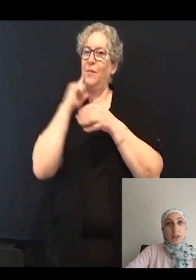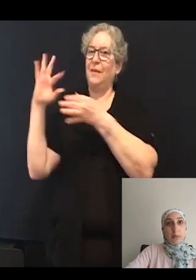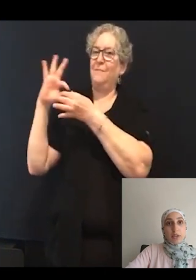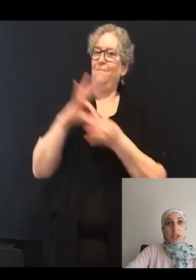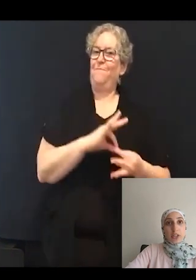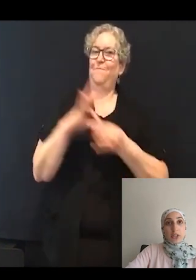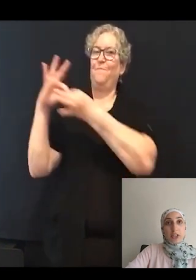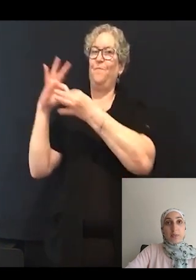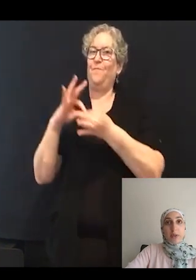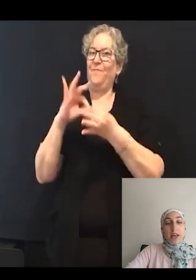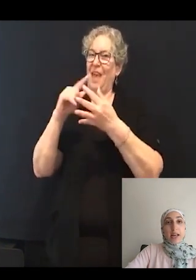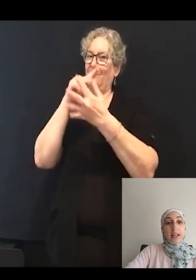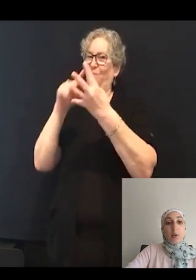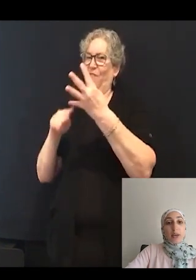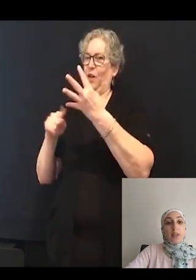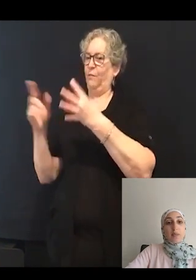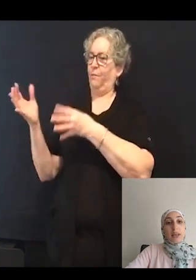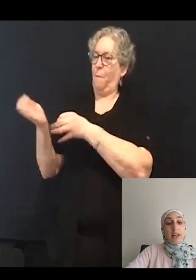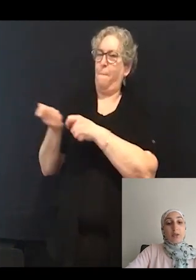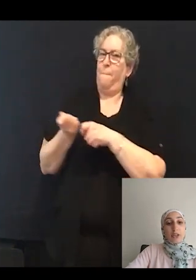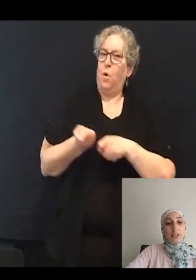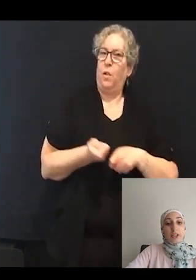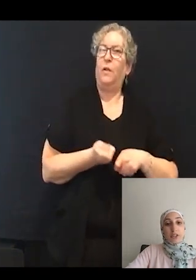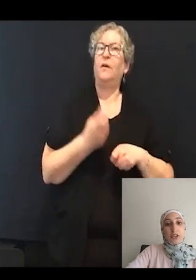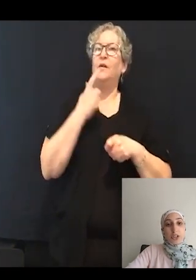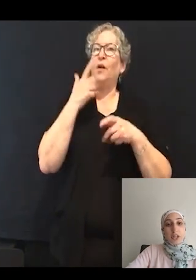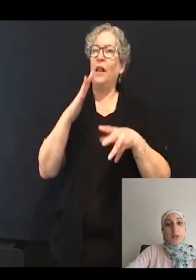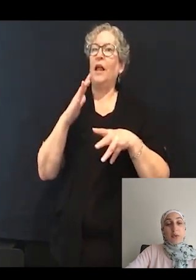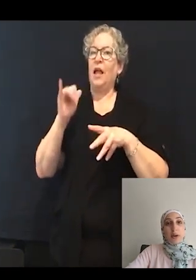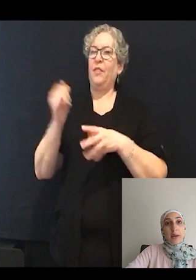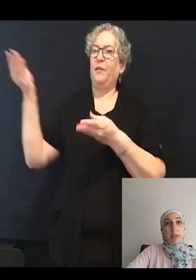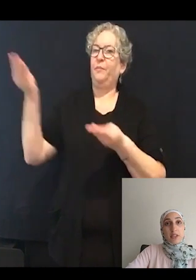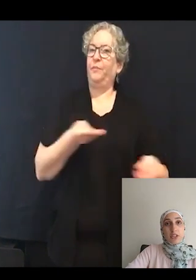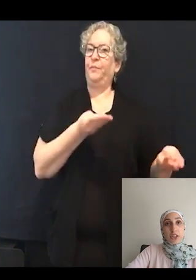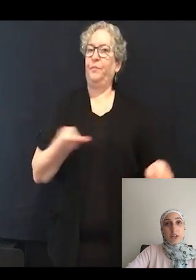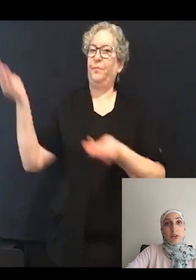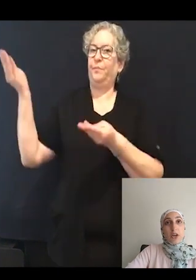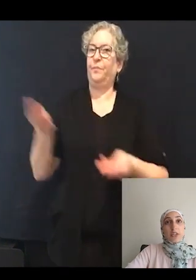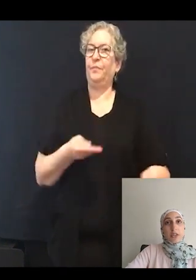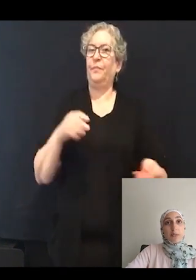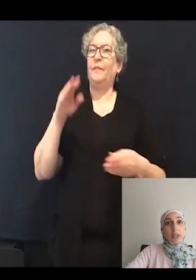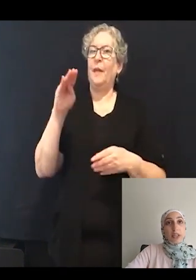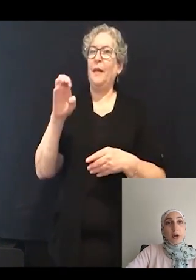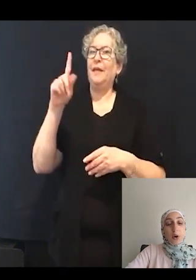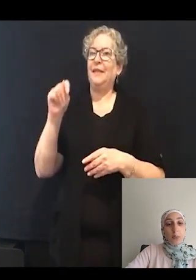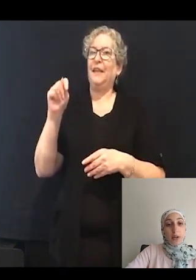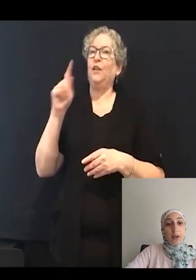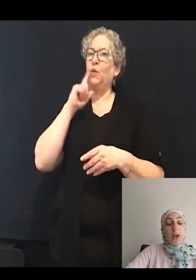like projections-- allowing the mechanotransduction channel, or MET channel, to completely open